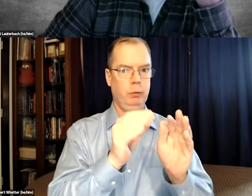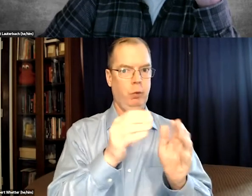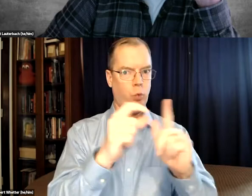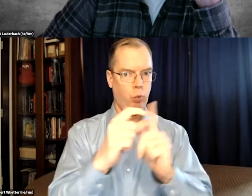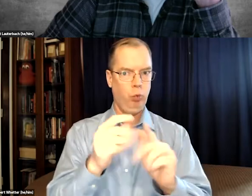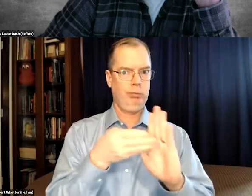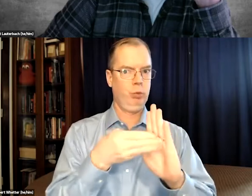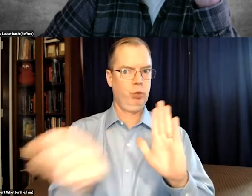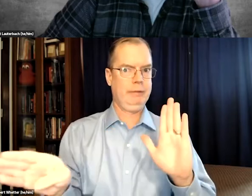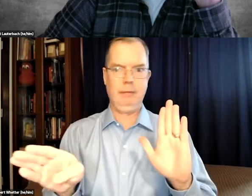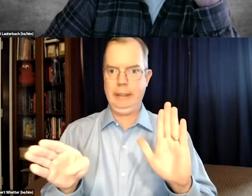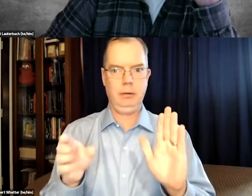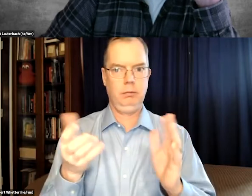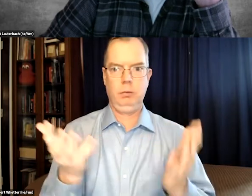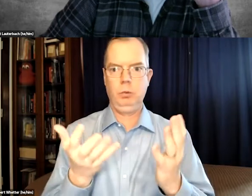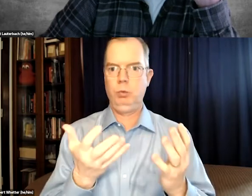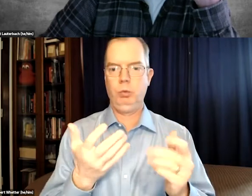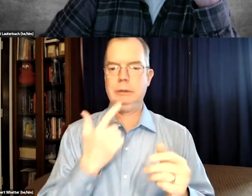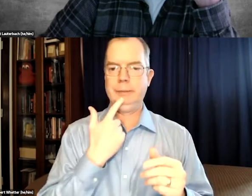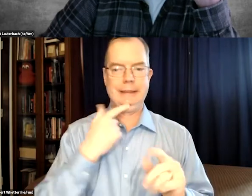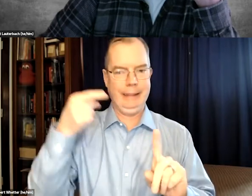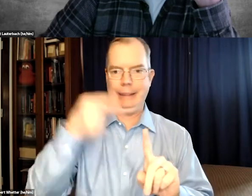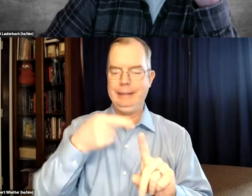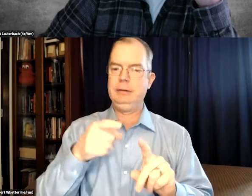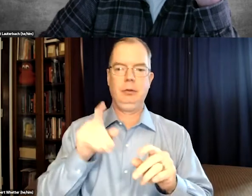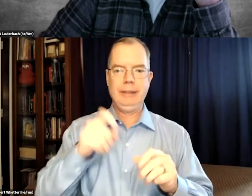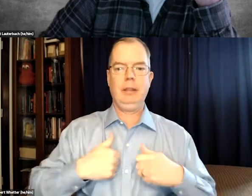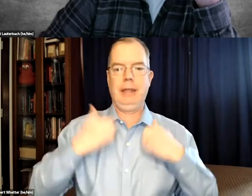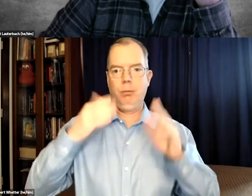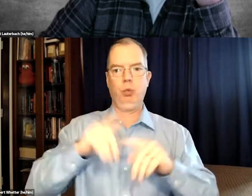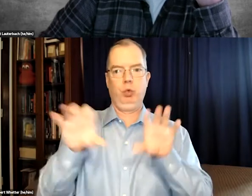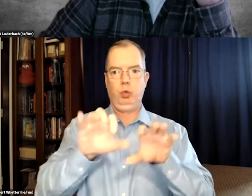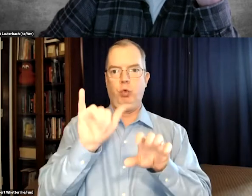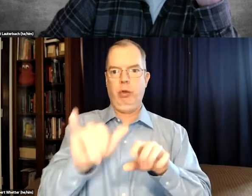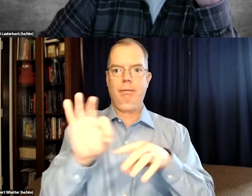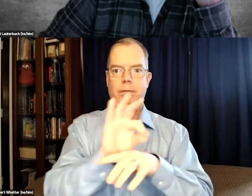for quality control and makes sure that the use of words is exactly what is